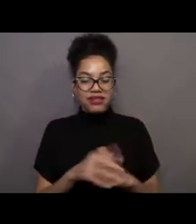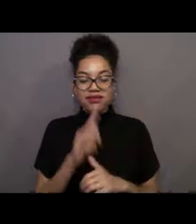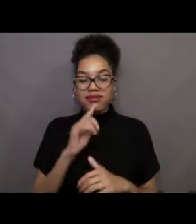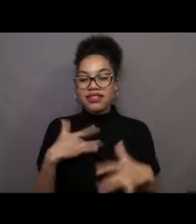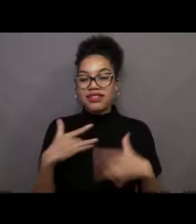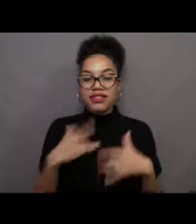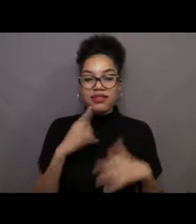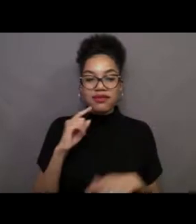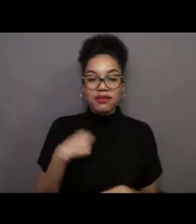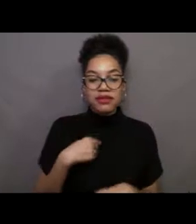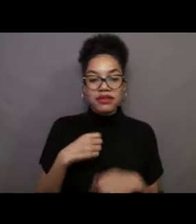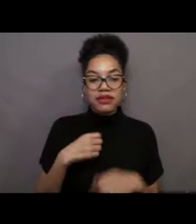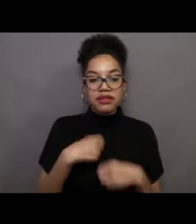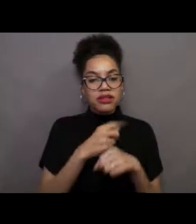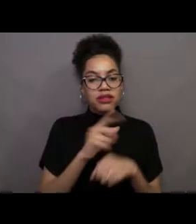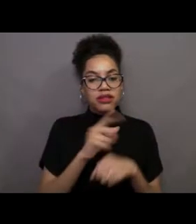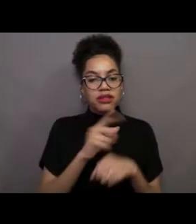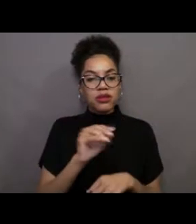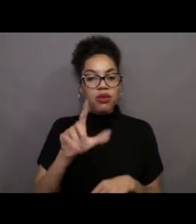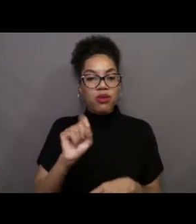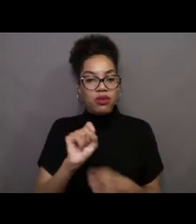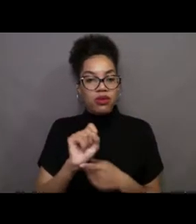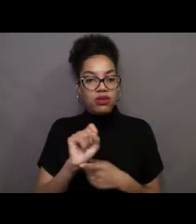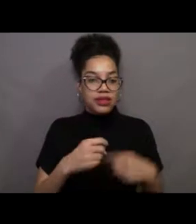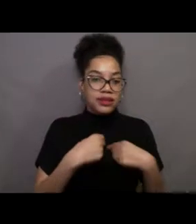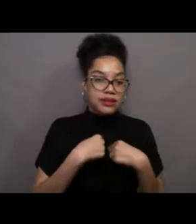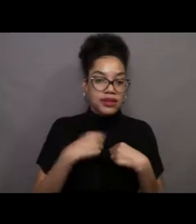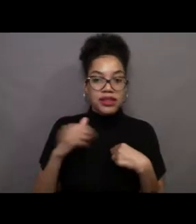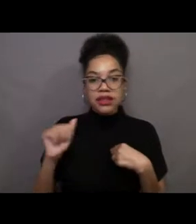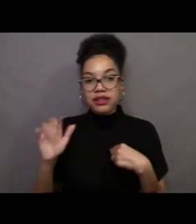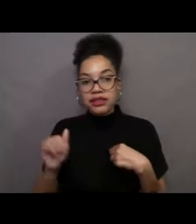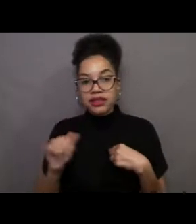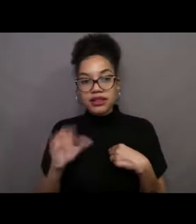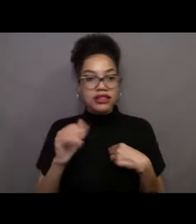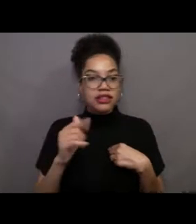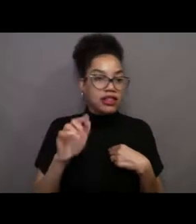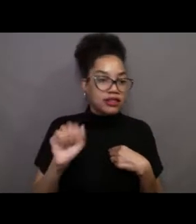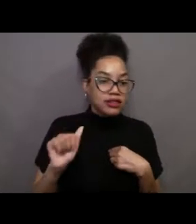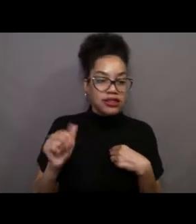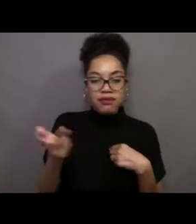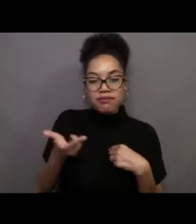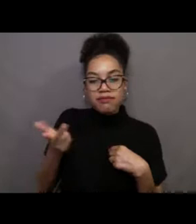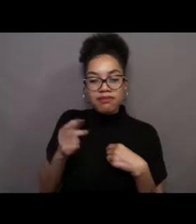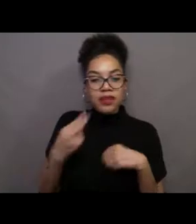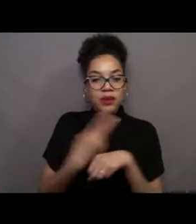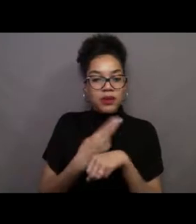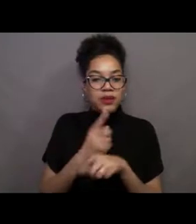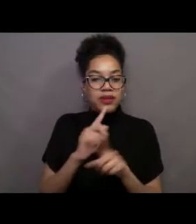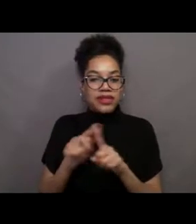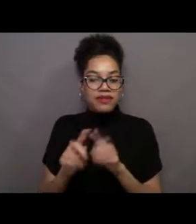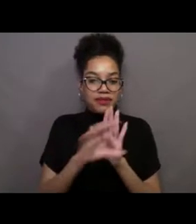that folks like myself and Acy and Chelsea get to use to help explain really complex topics